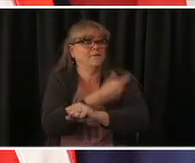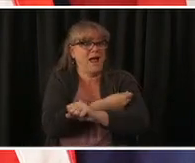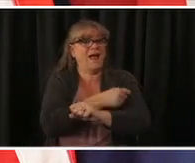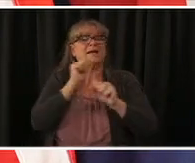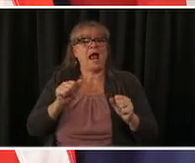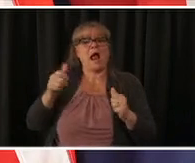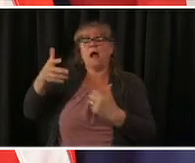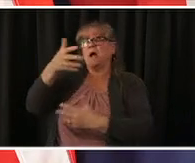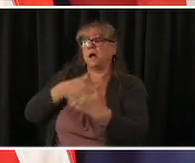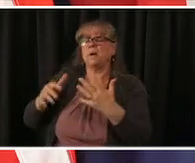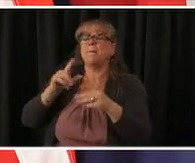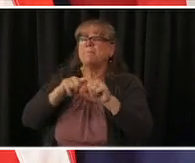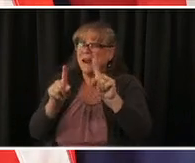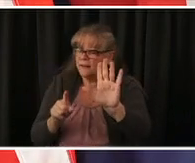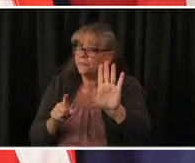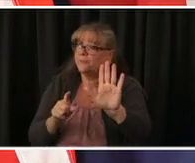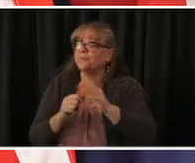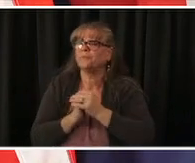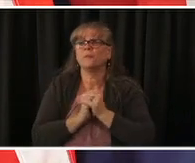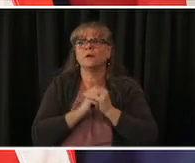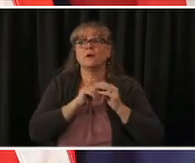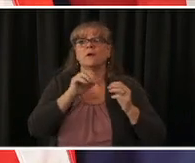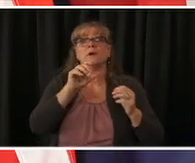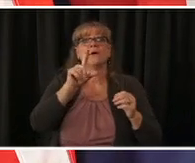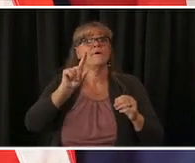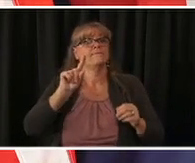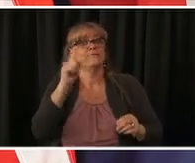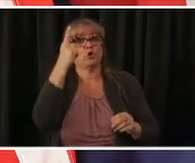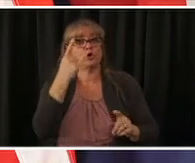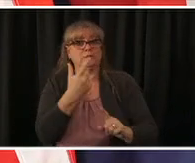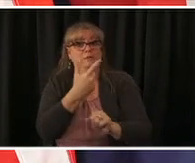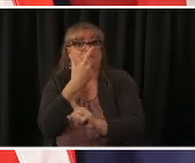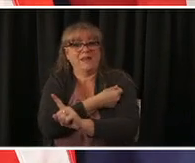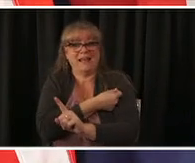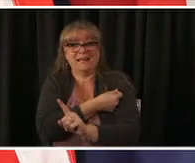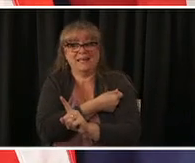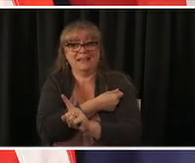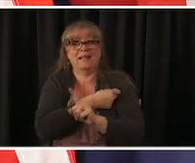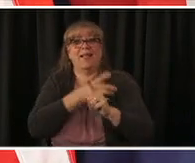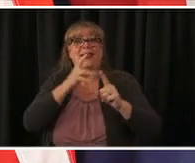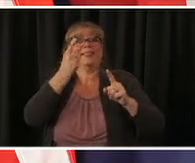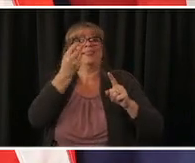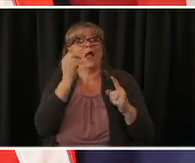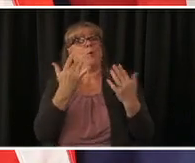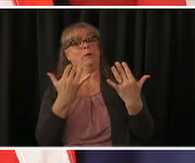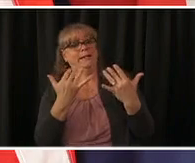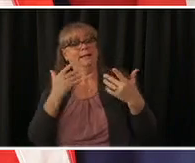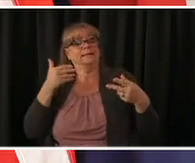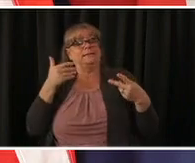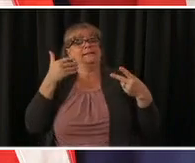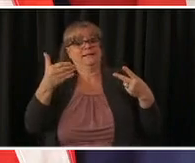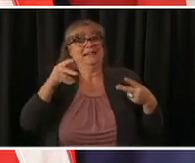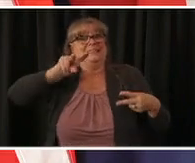advisor first vaccine second vaccine 21 or 28 days later than two weeks after that second vaccine